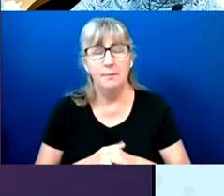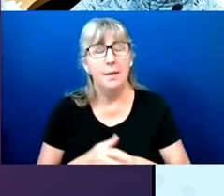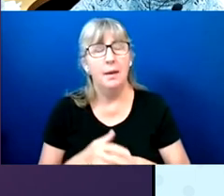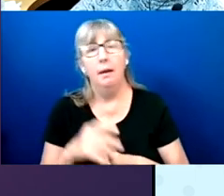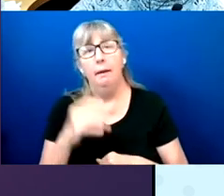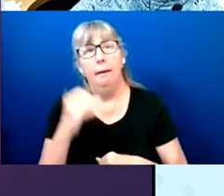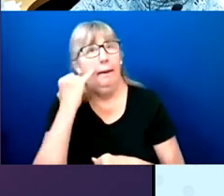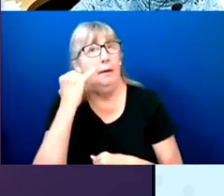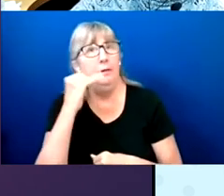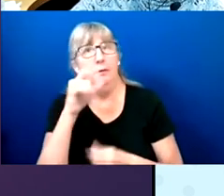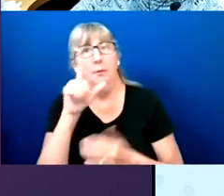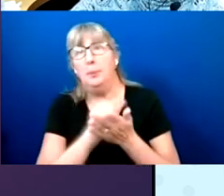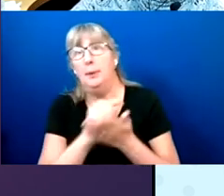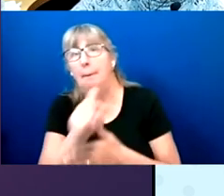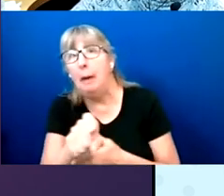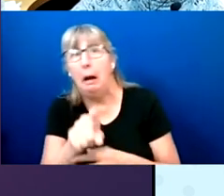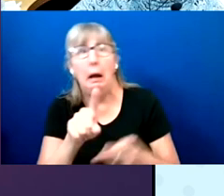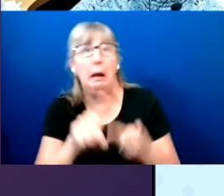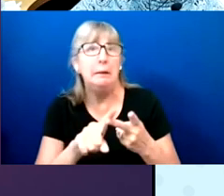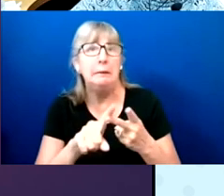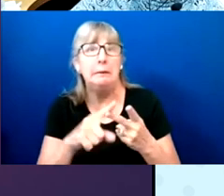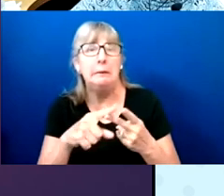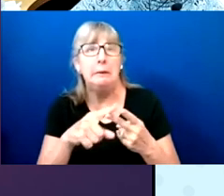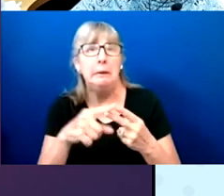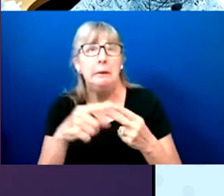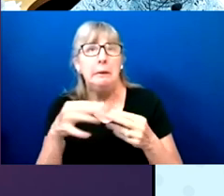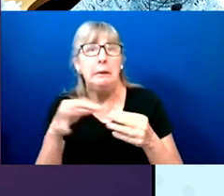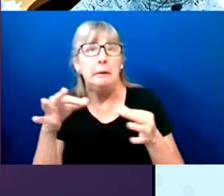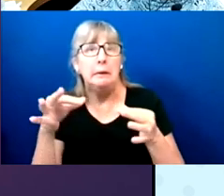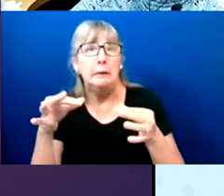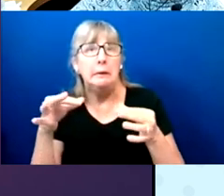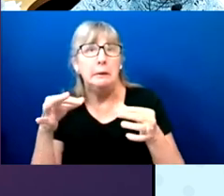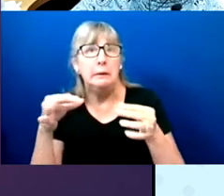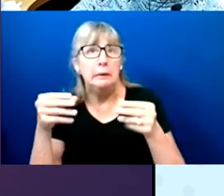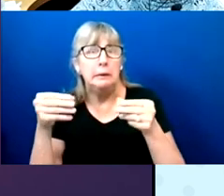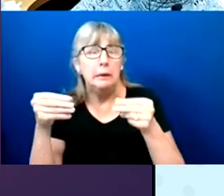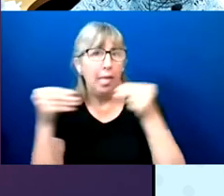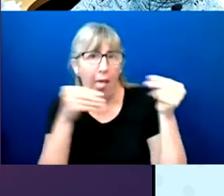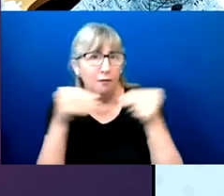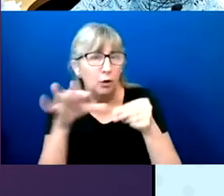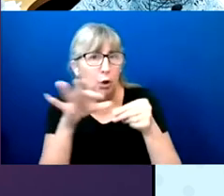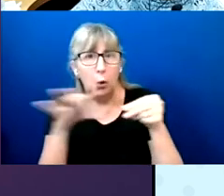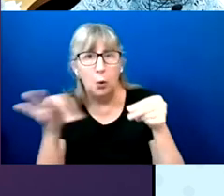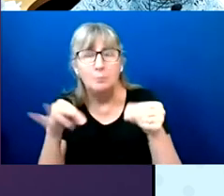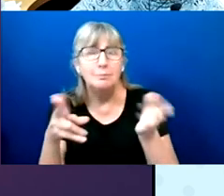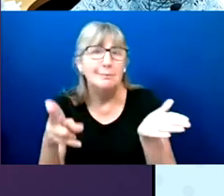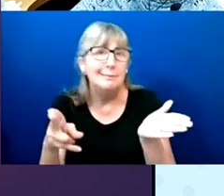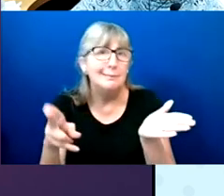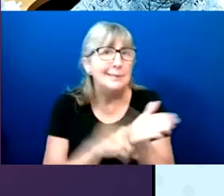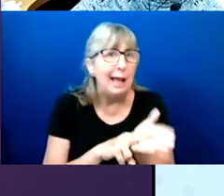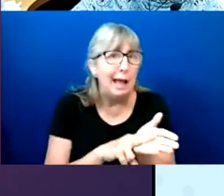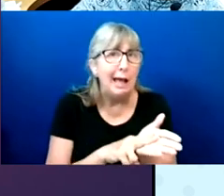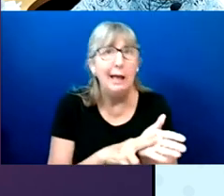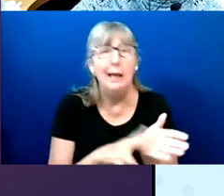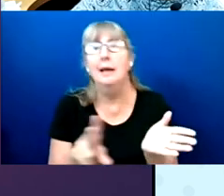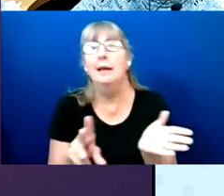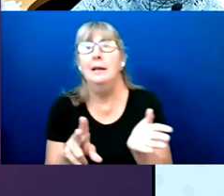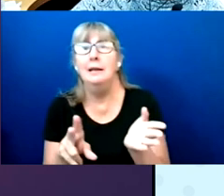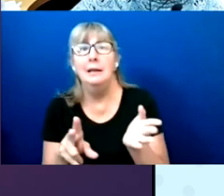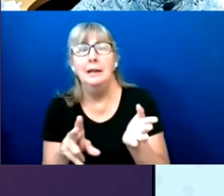Sign an envelope, you know, there's no accessible way to figure out where to sign the ballot,